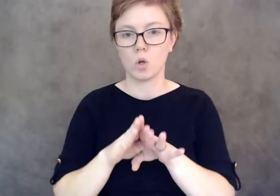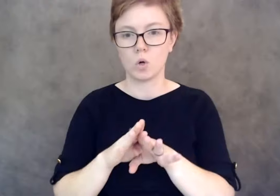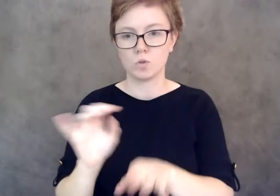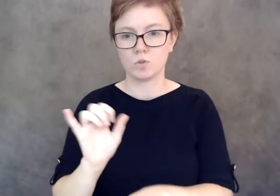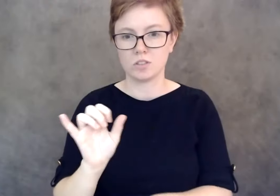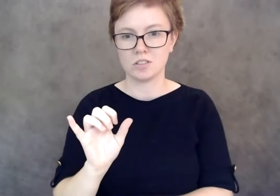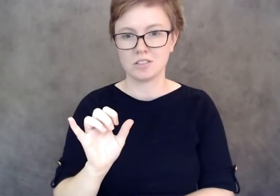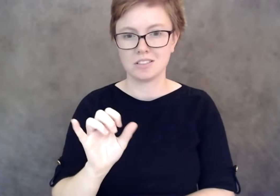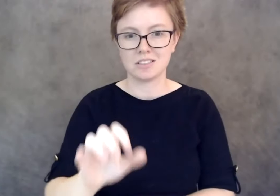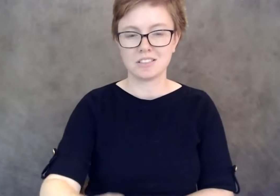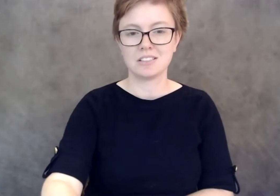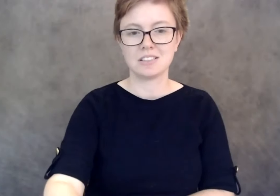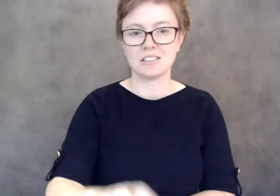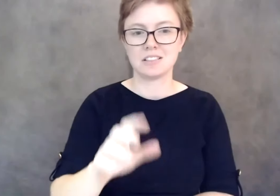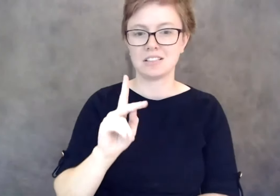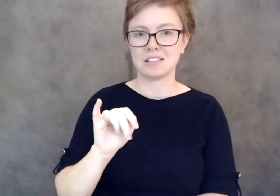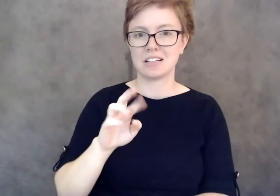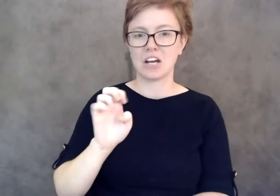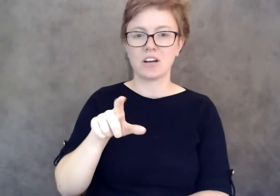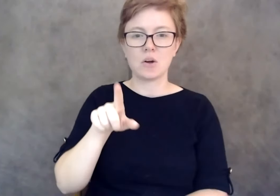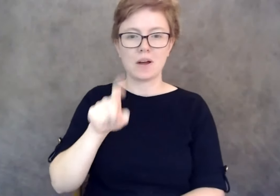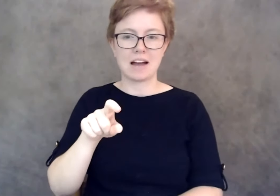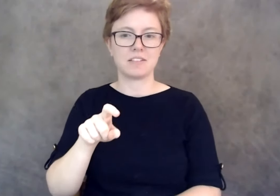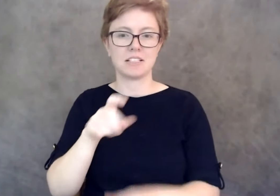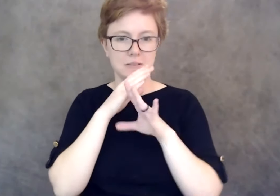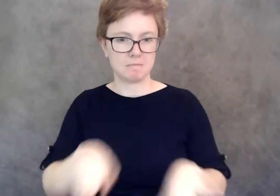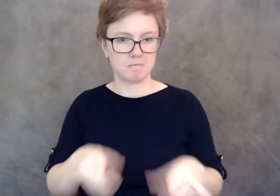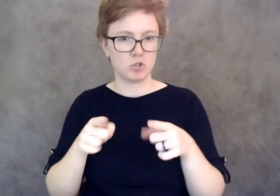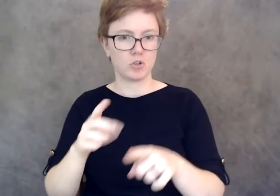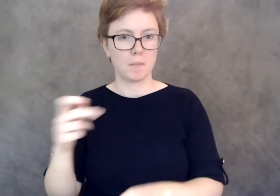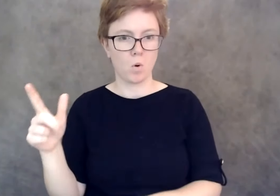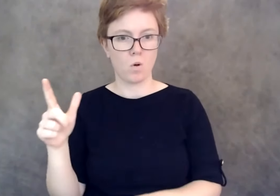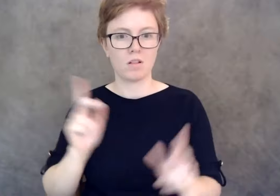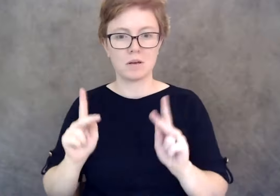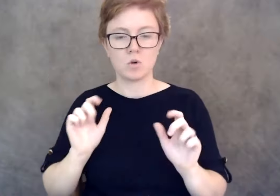We, we actually need to have silence while the poll is on so people with screen readers can use,